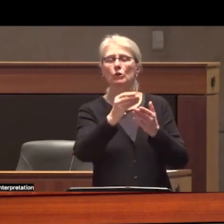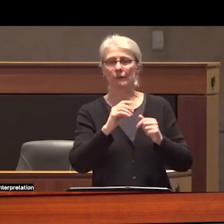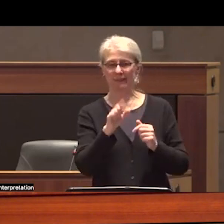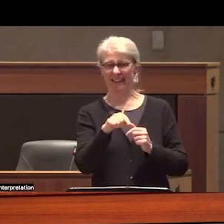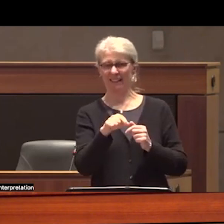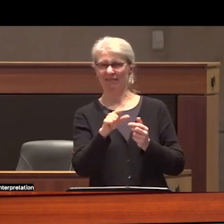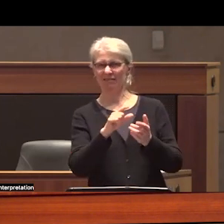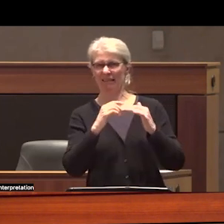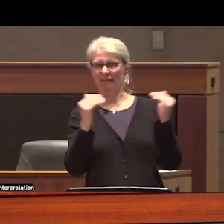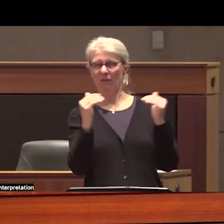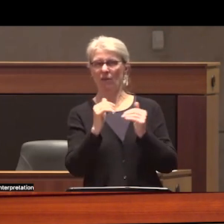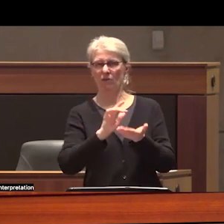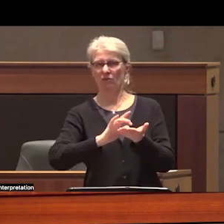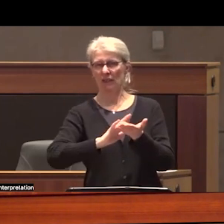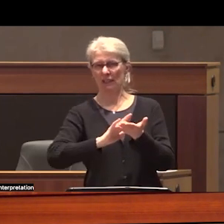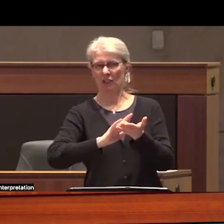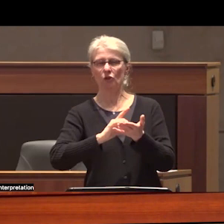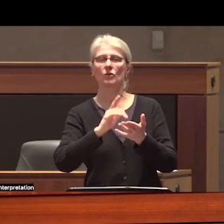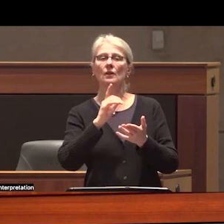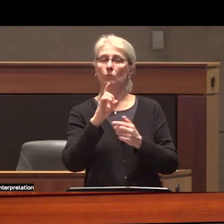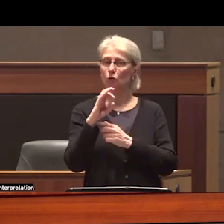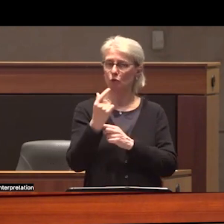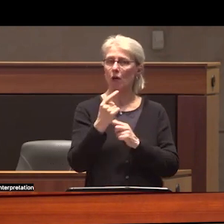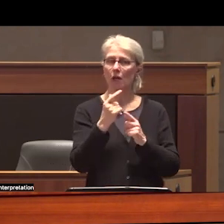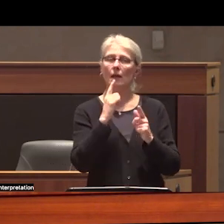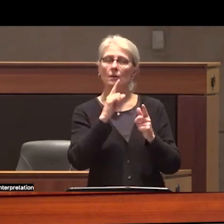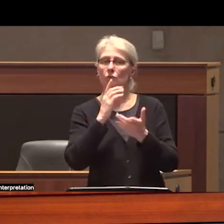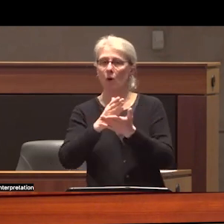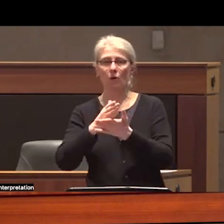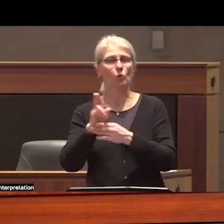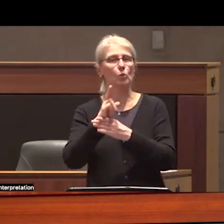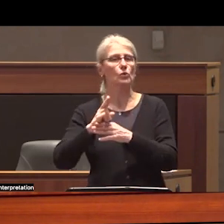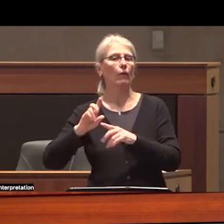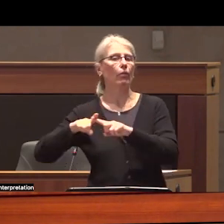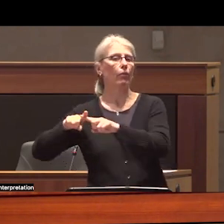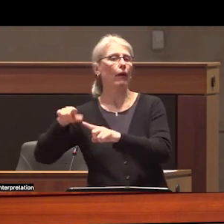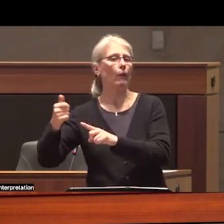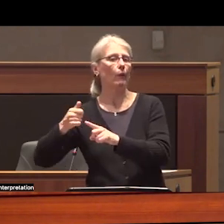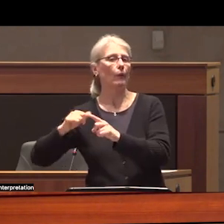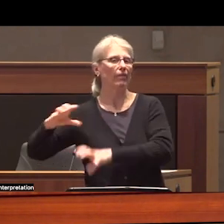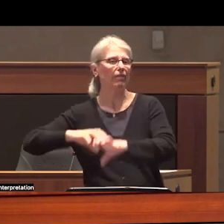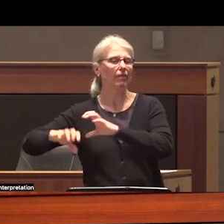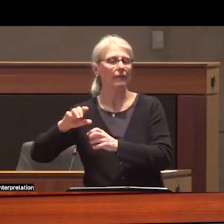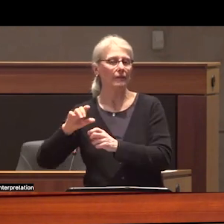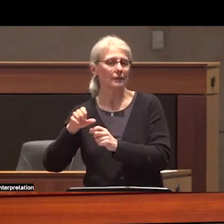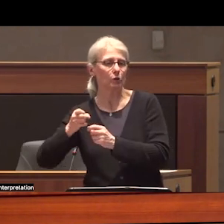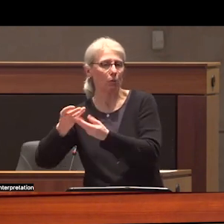drug Supply because drug policies are overseen by the provinces and territories only some regions